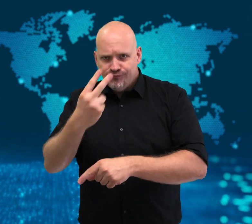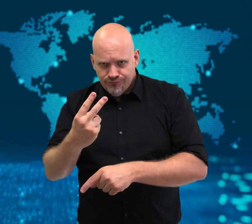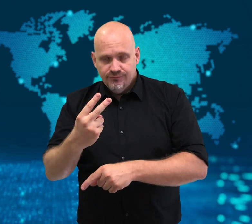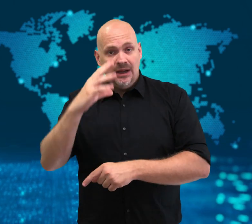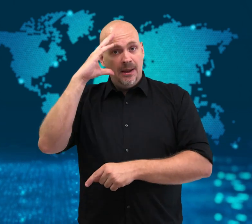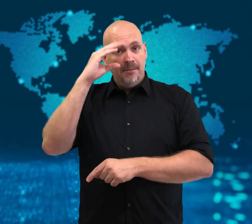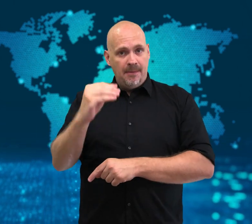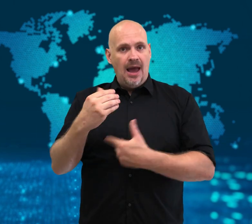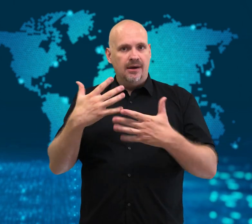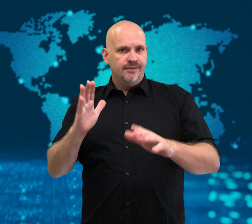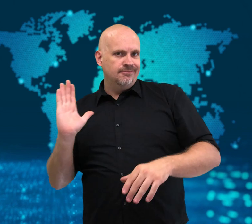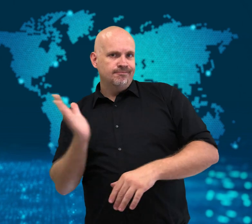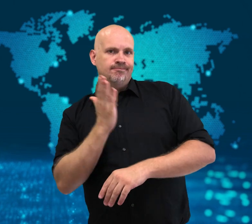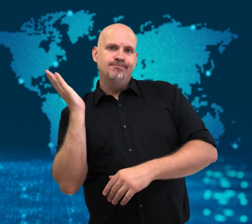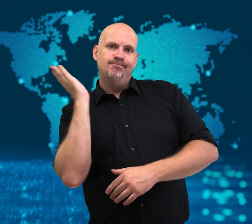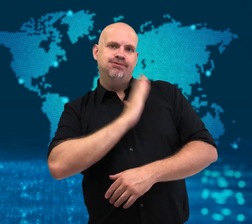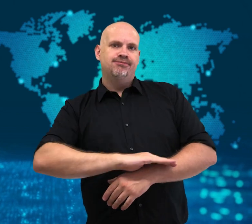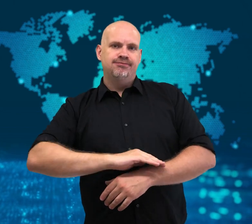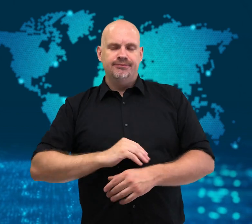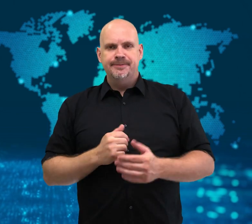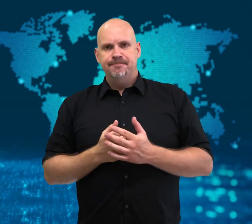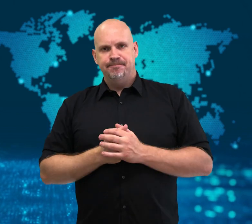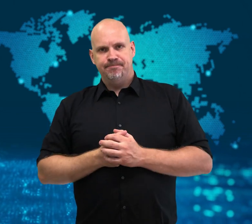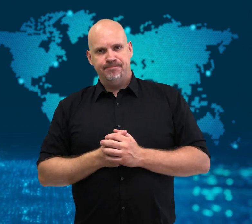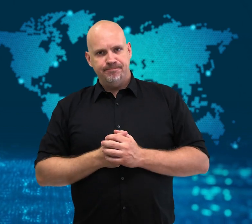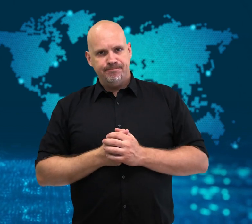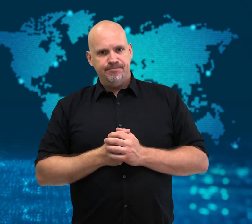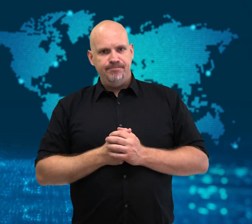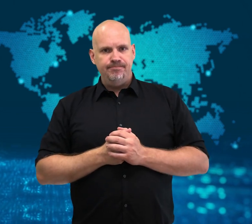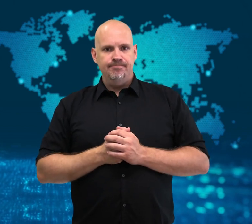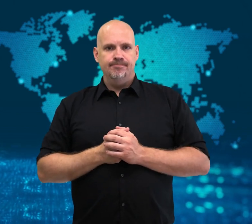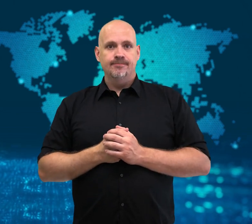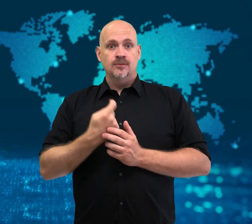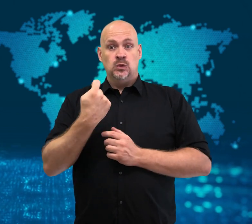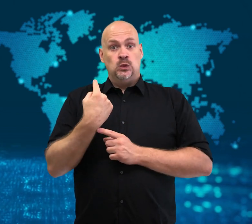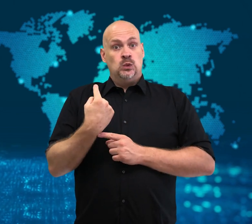visiting a town in southeastern France.